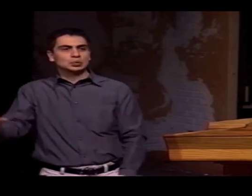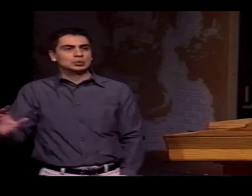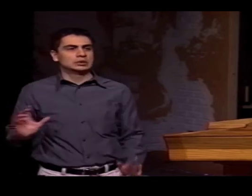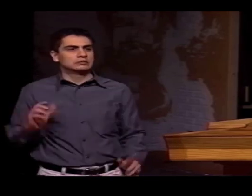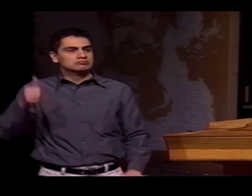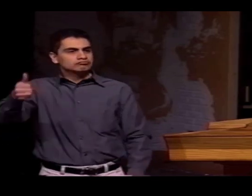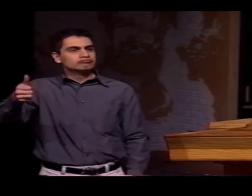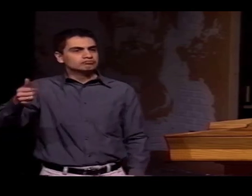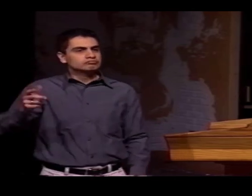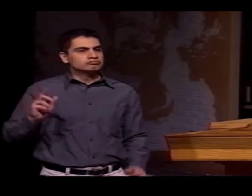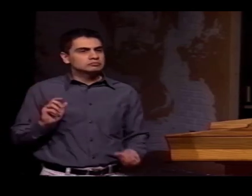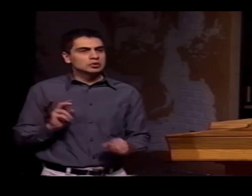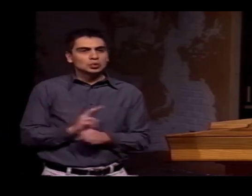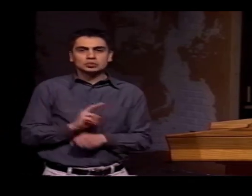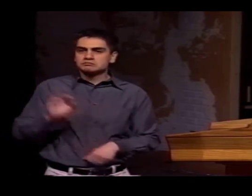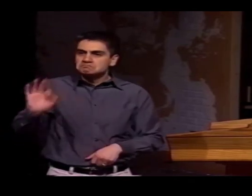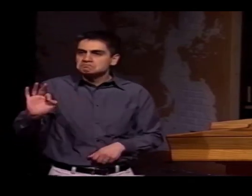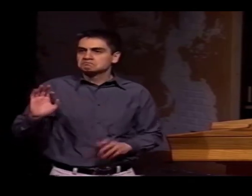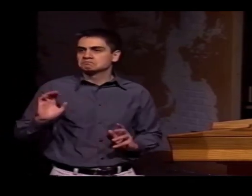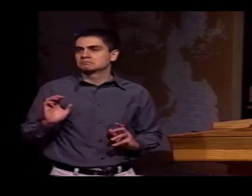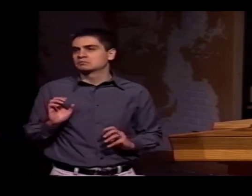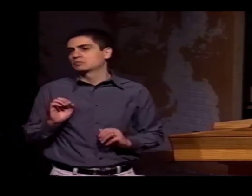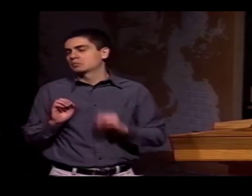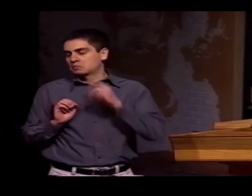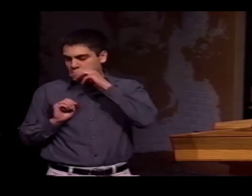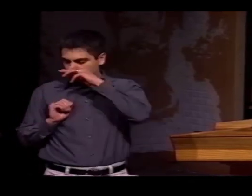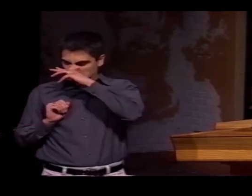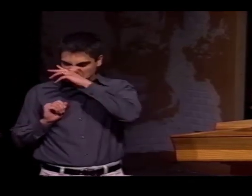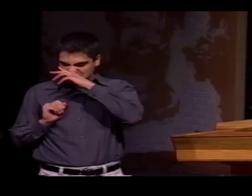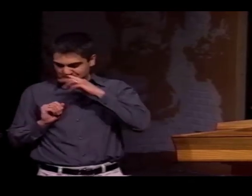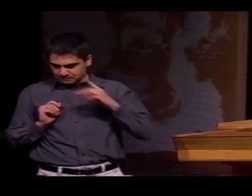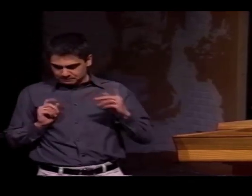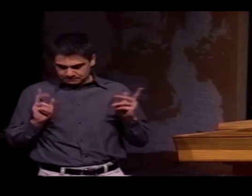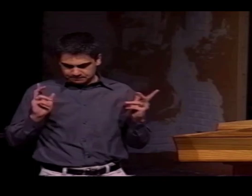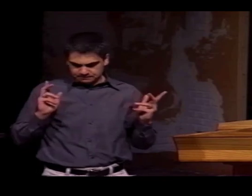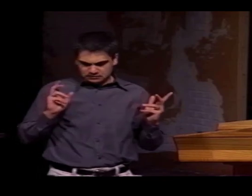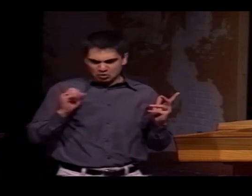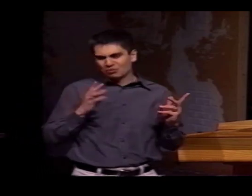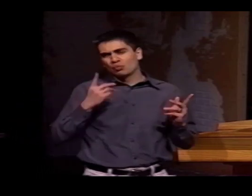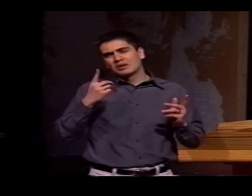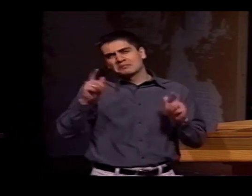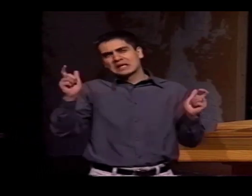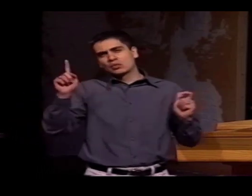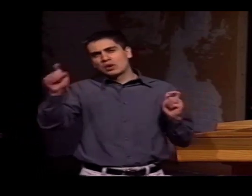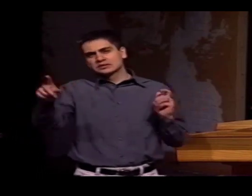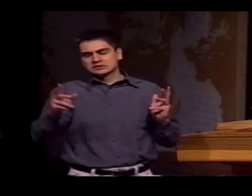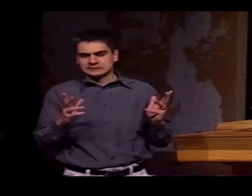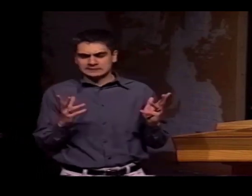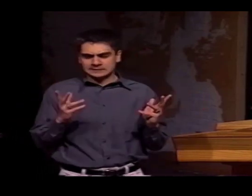AND WE USE IT IN SIGN LANGUAGE, TOO. OR LIKE THIS "F" HAND SHAPE. WE USE IT.